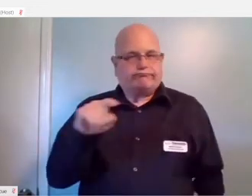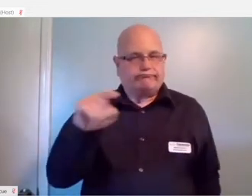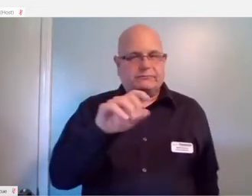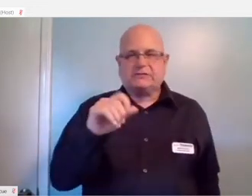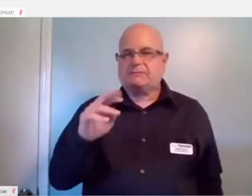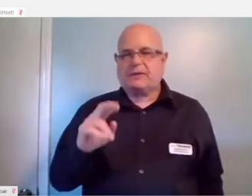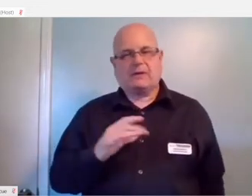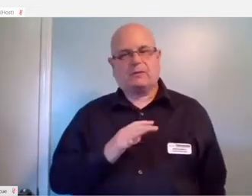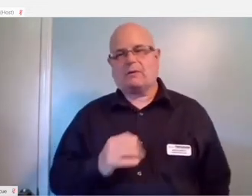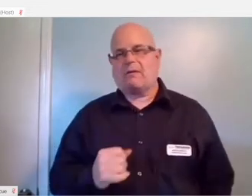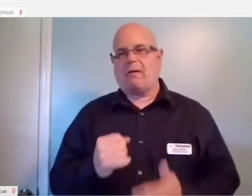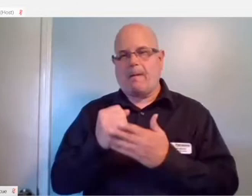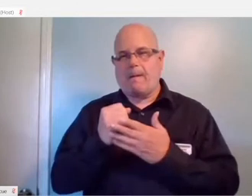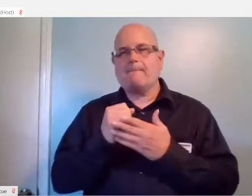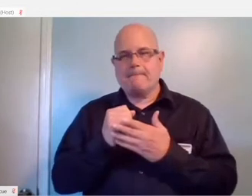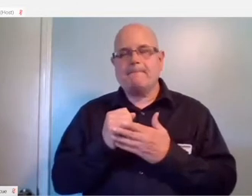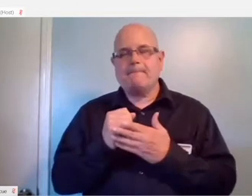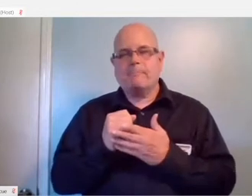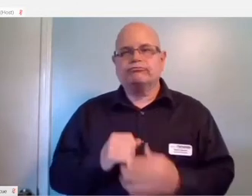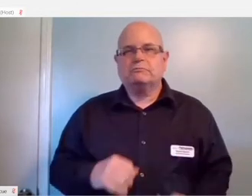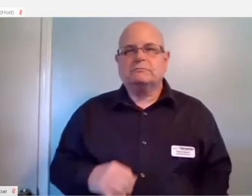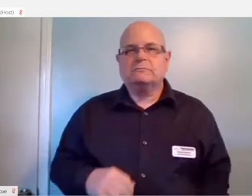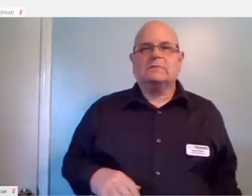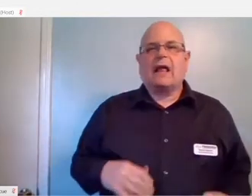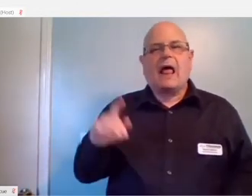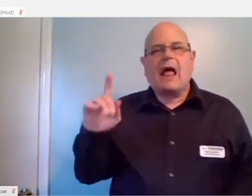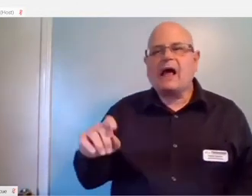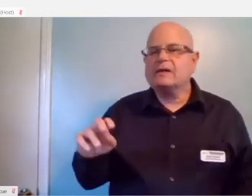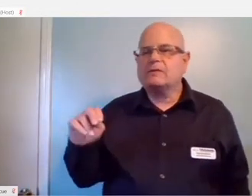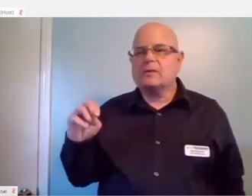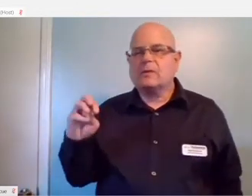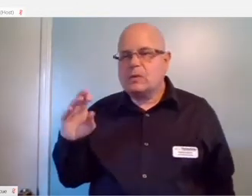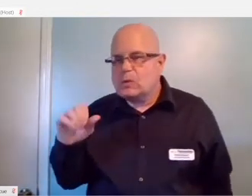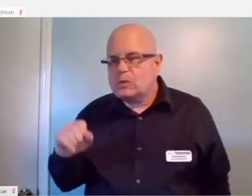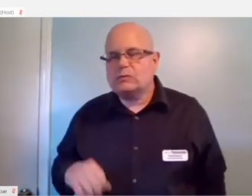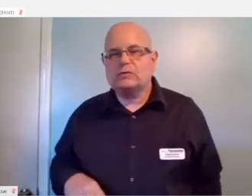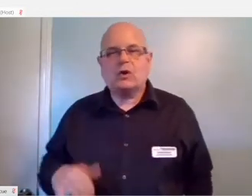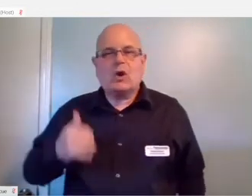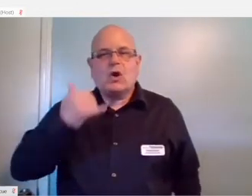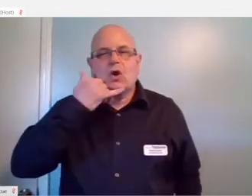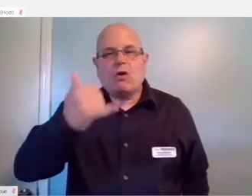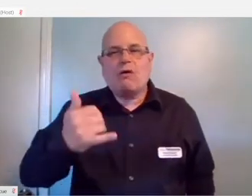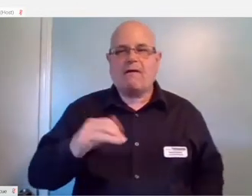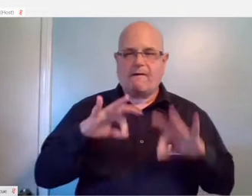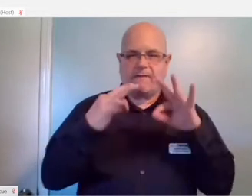way to do that. You can ask for the news, call your family and friends.